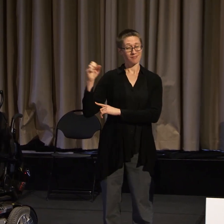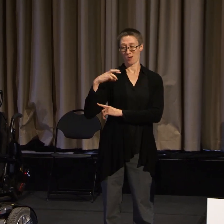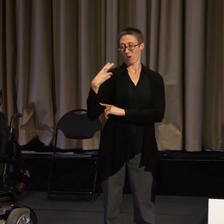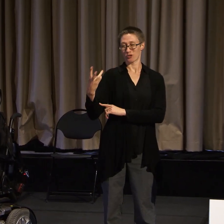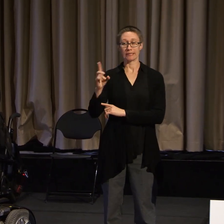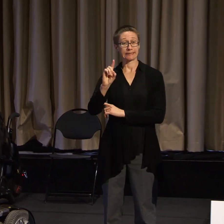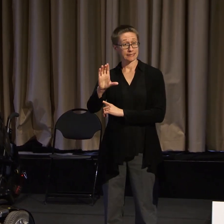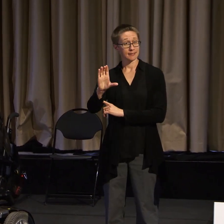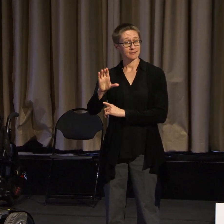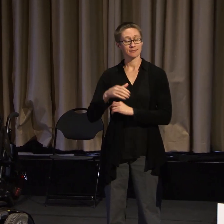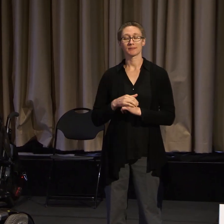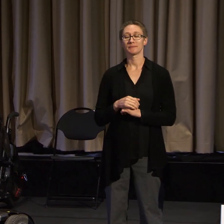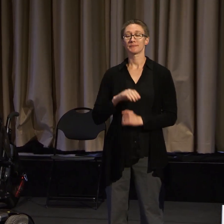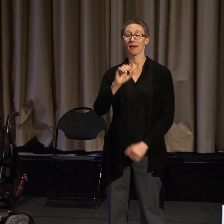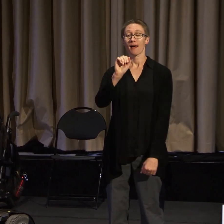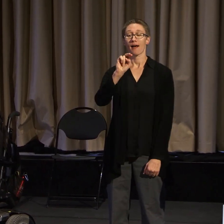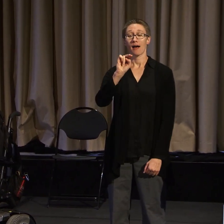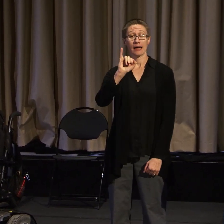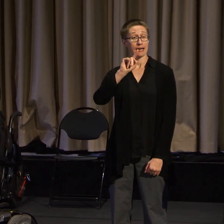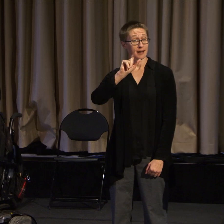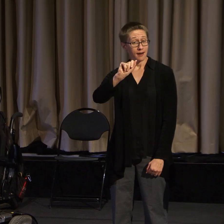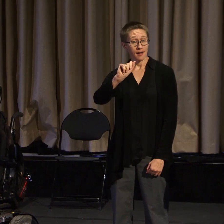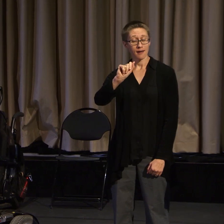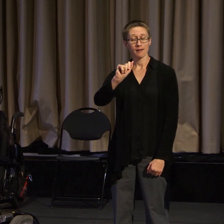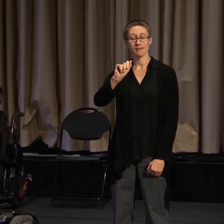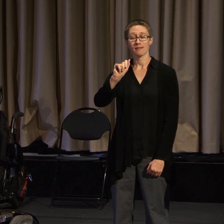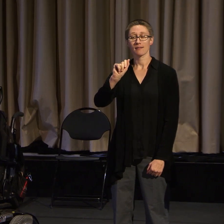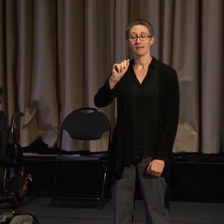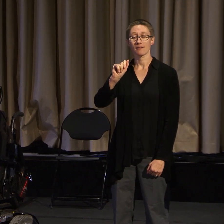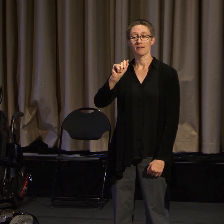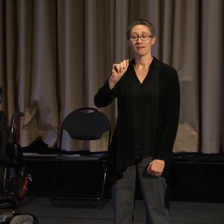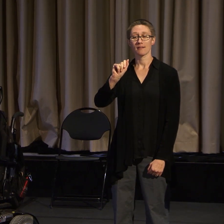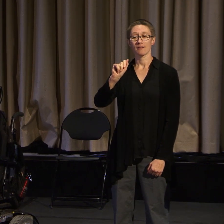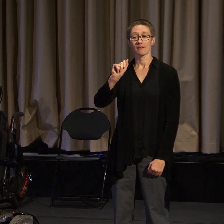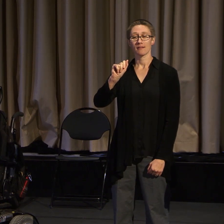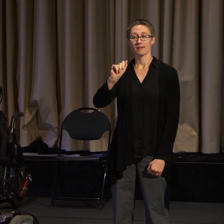Anita came to our general meeting